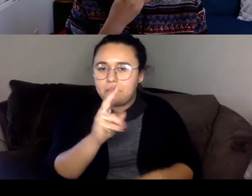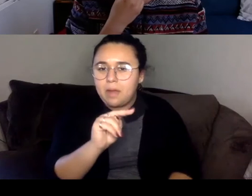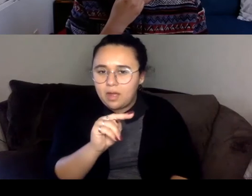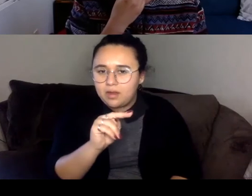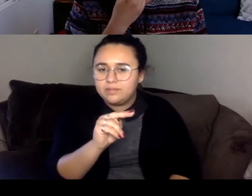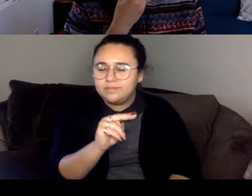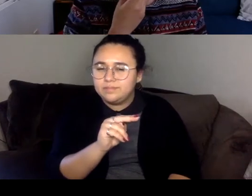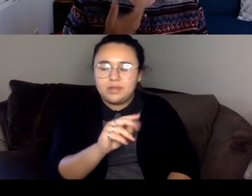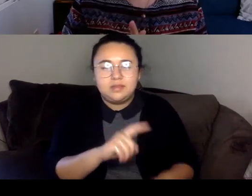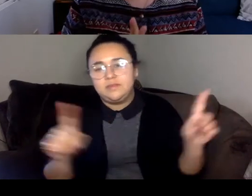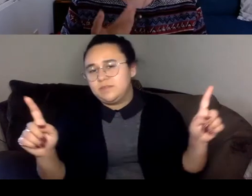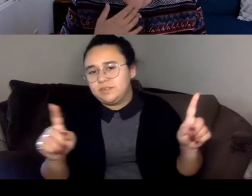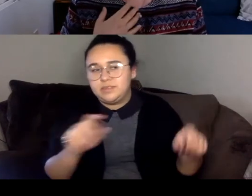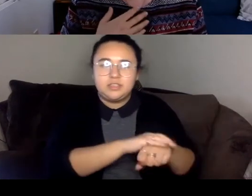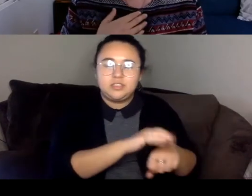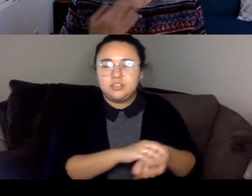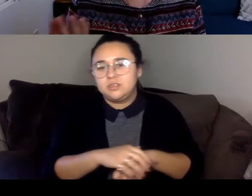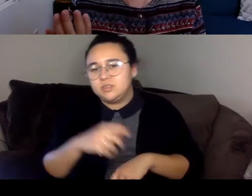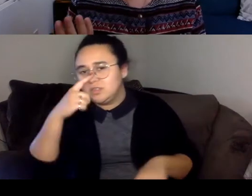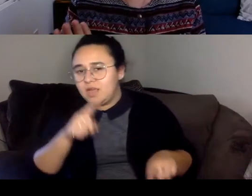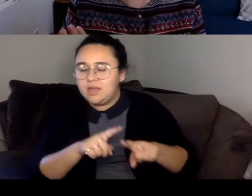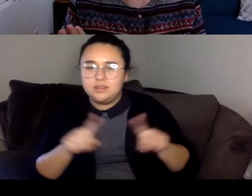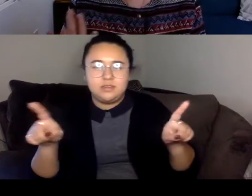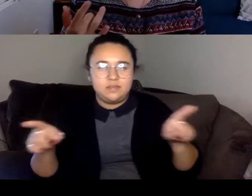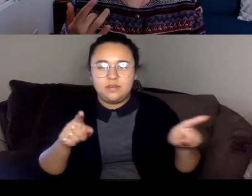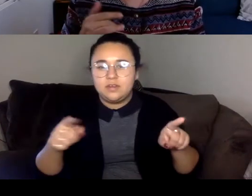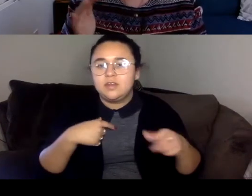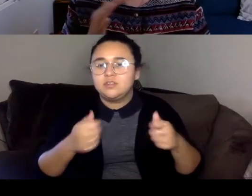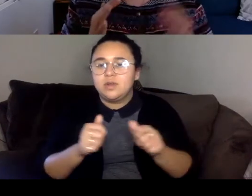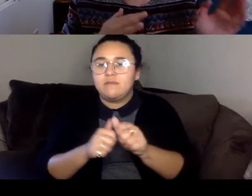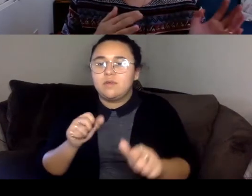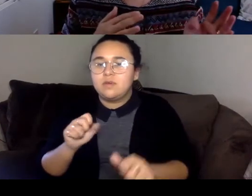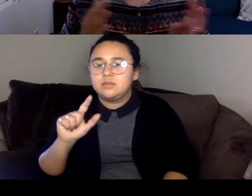but I had some things to decide like I tried to stay away from slang in American English